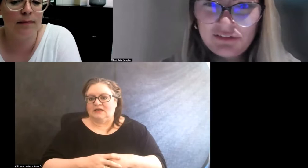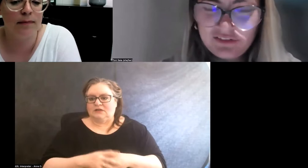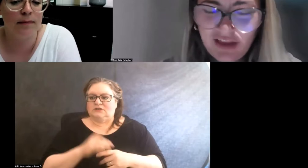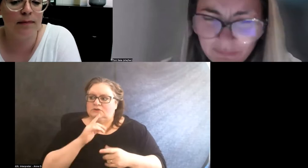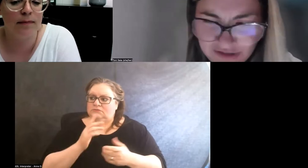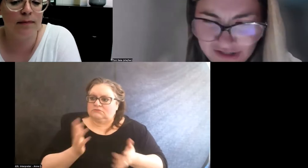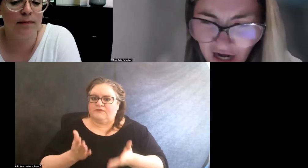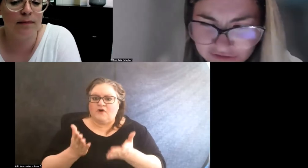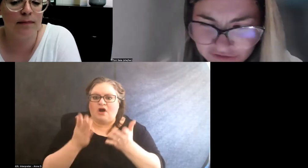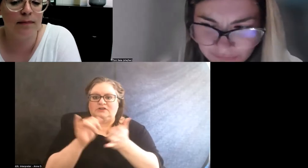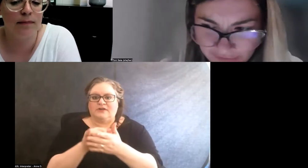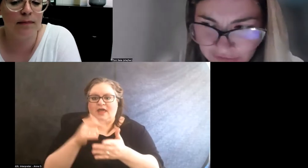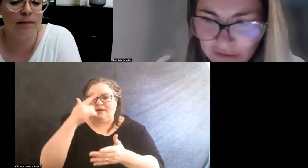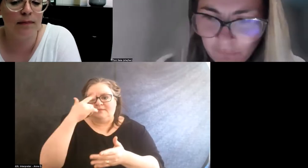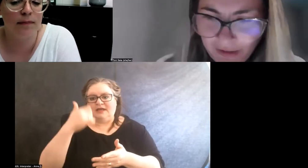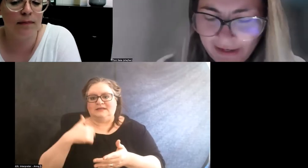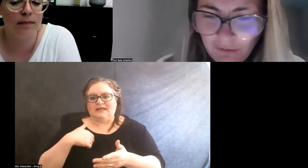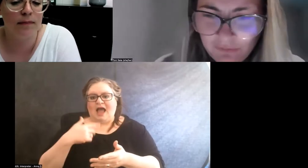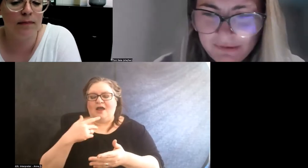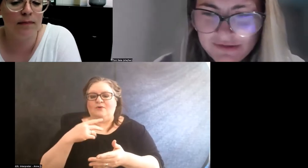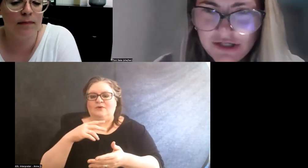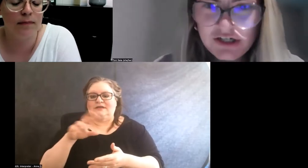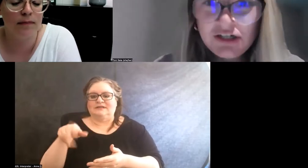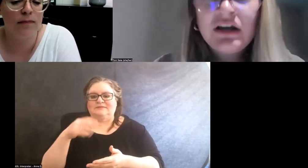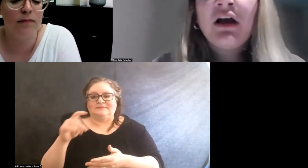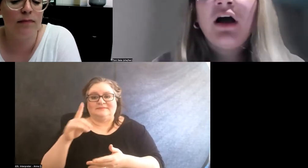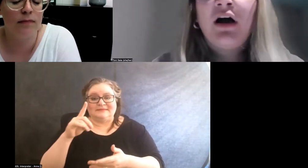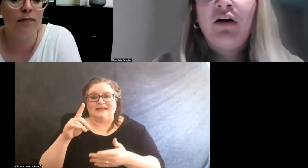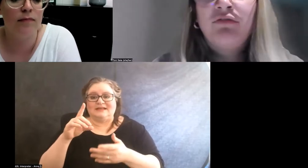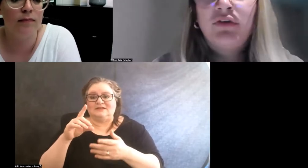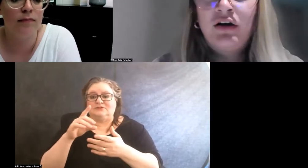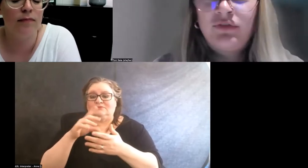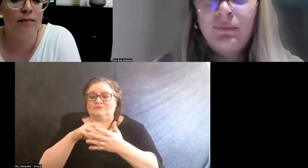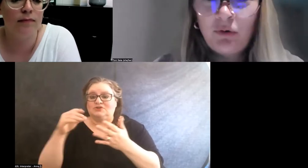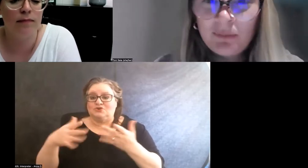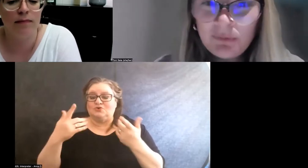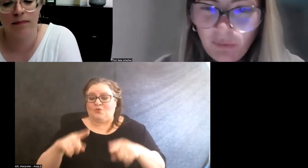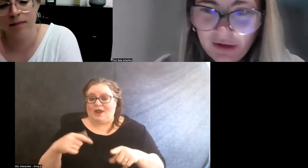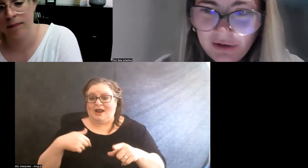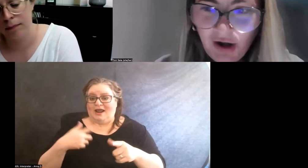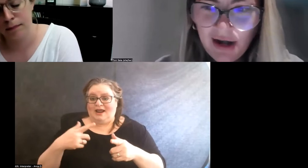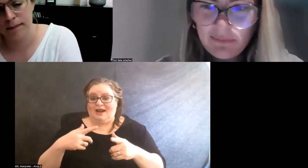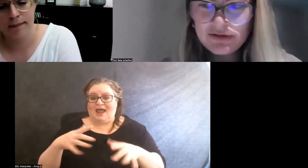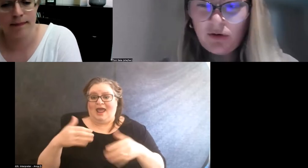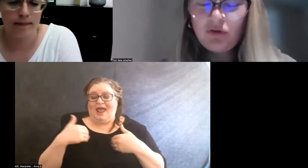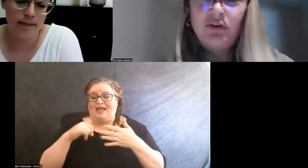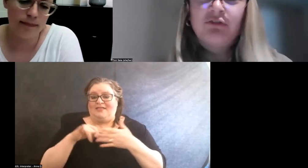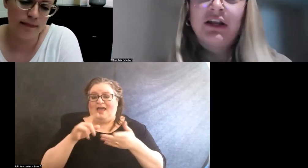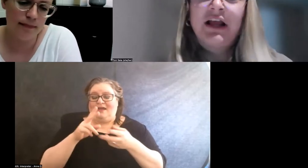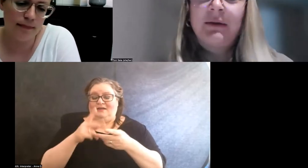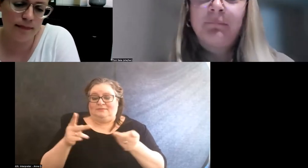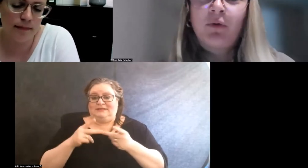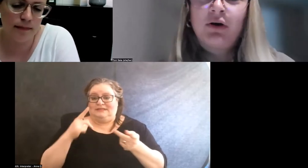Since I was a doc student, when I held the position of the program coordinator, I was also really on board